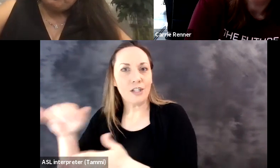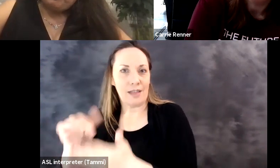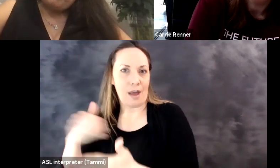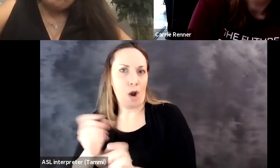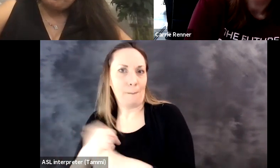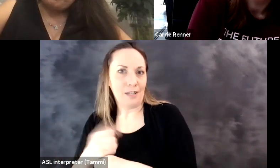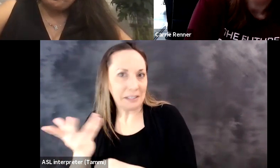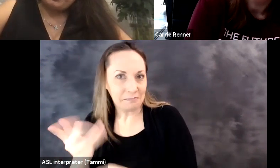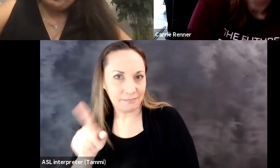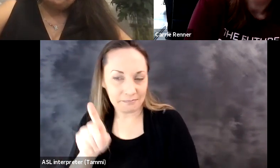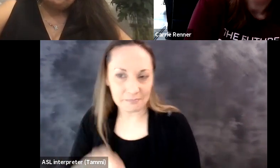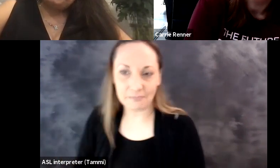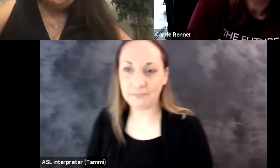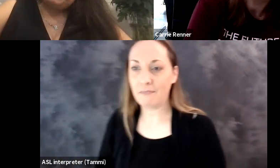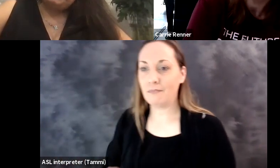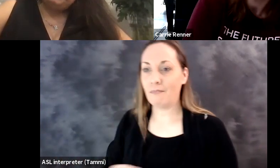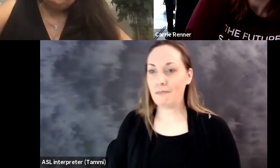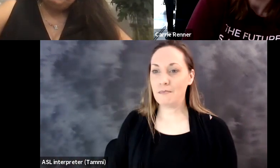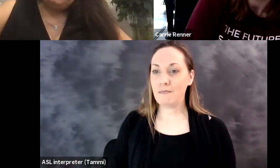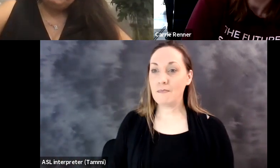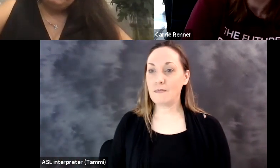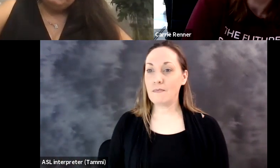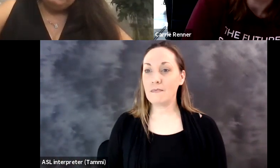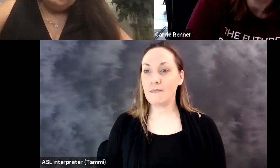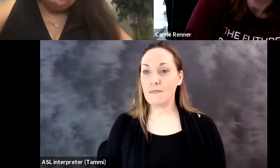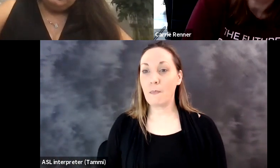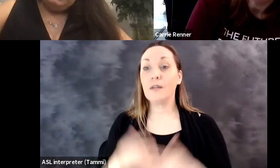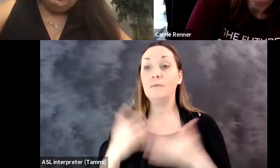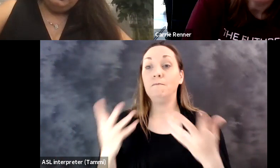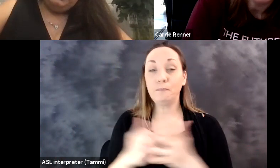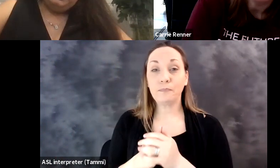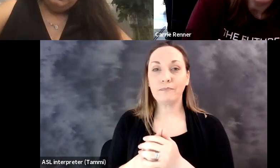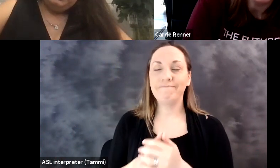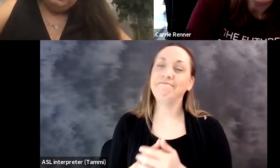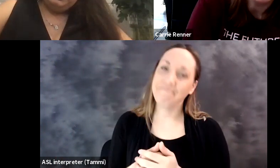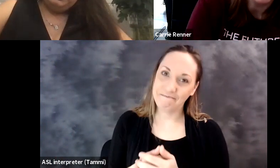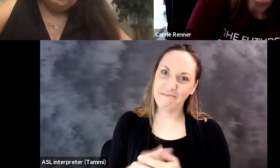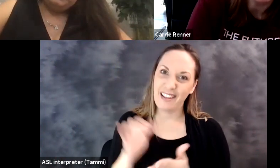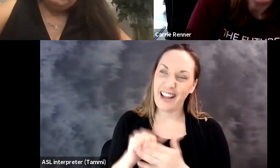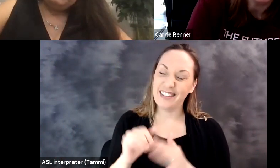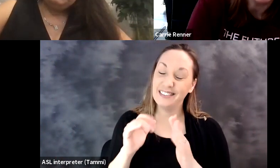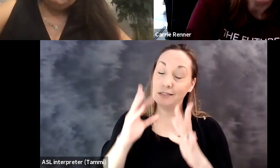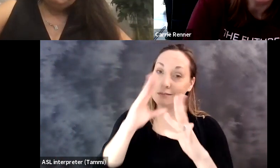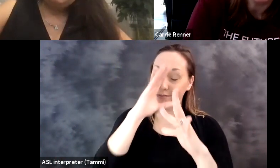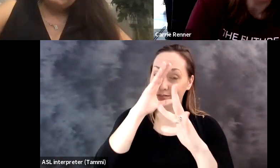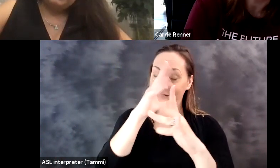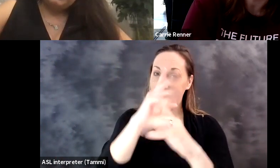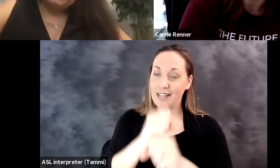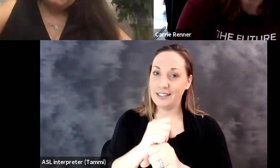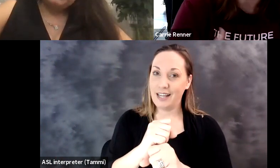and put it into every other kind of application that we are building? Jenny: Yes, isn't that a fascinating